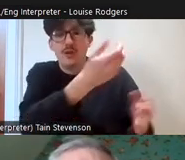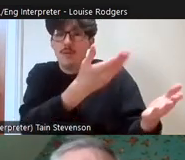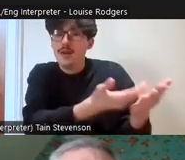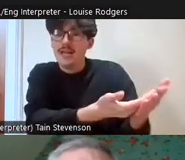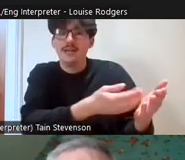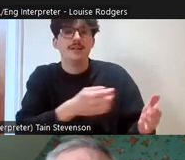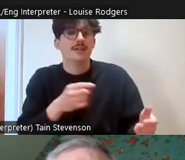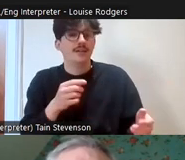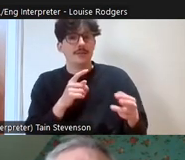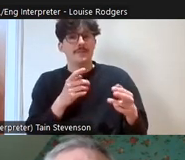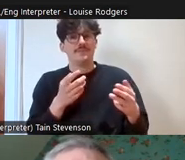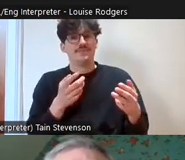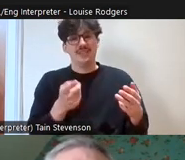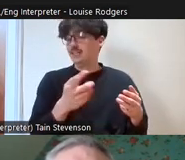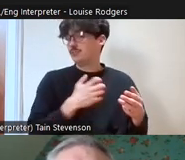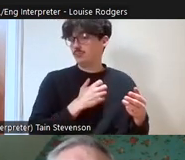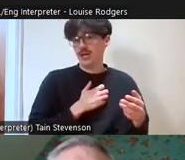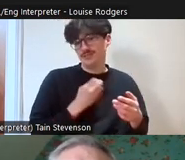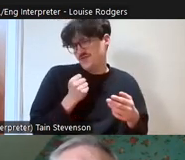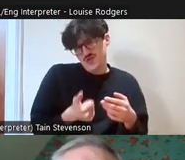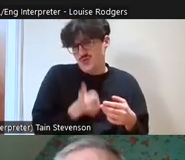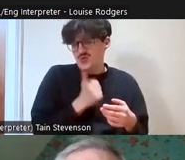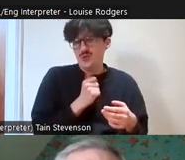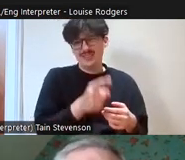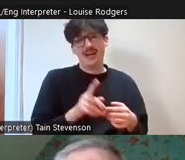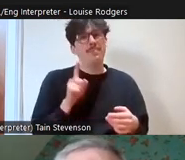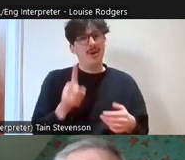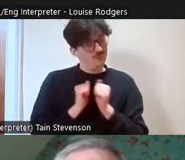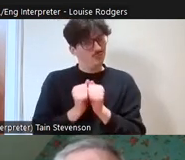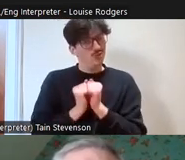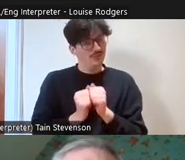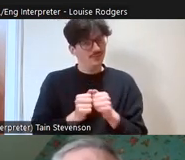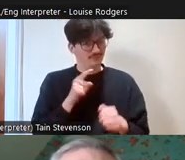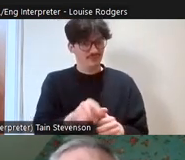actually go on and use this. We always say to people, even have a look at where you stay yourself